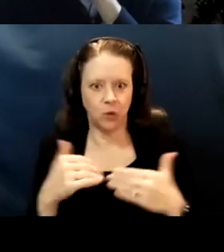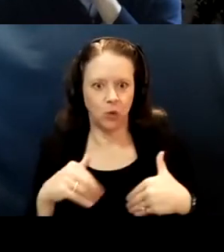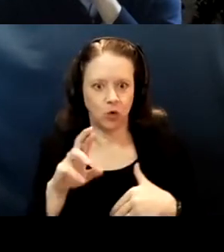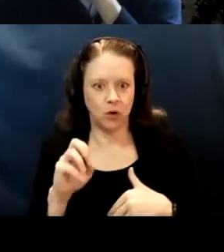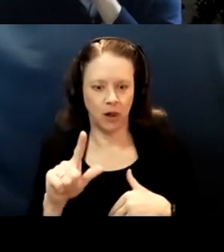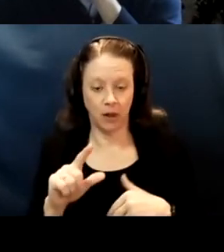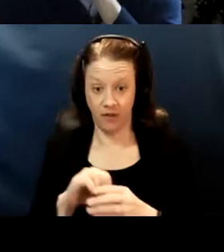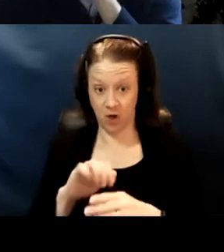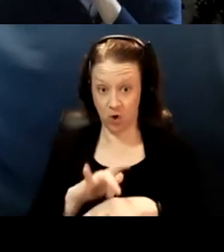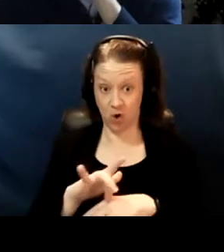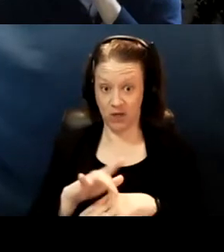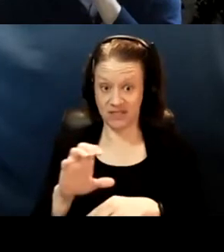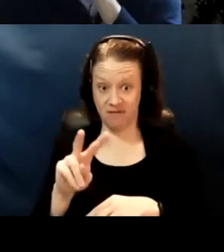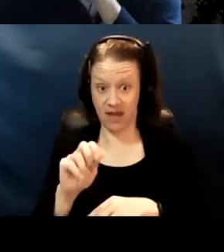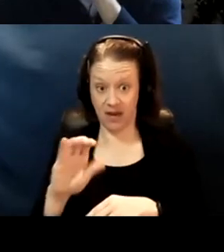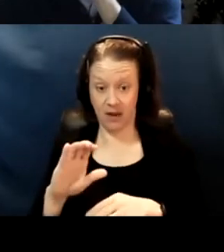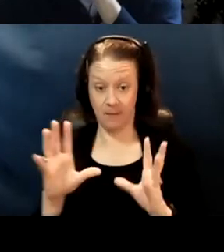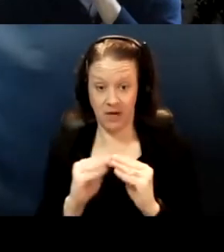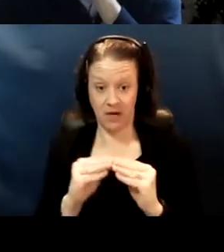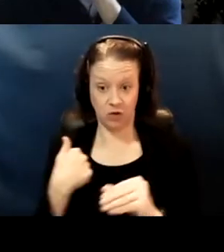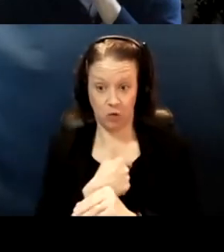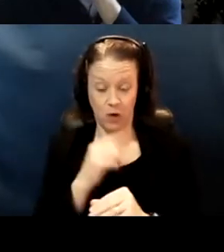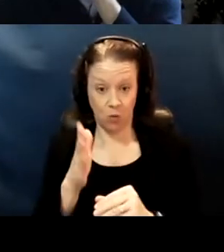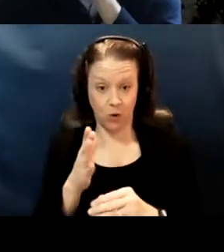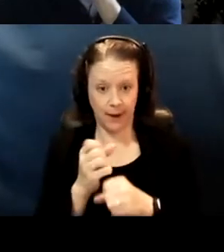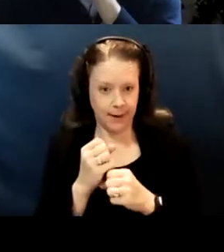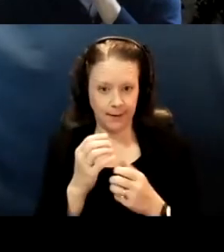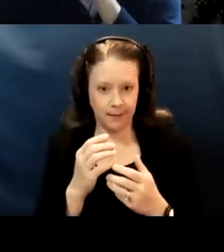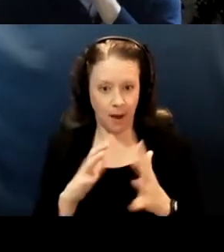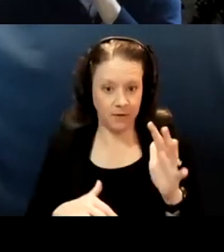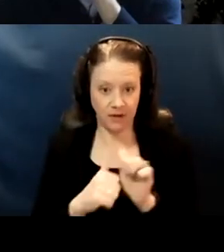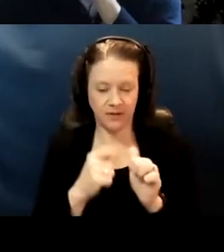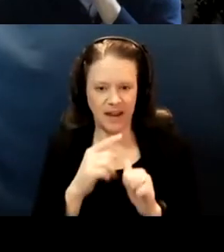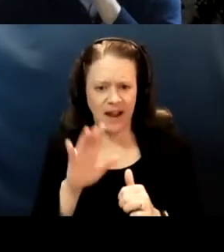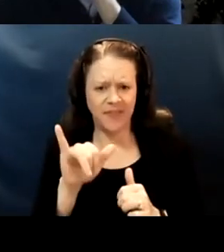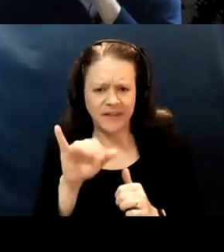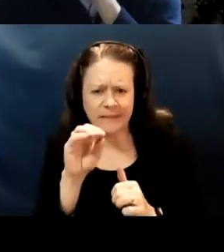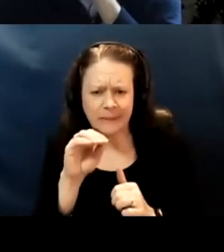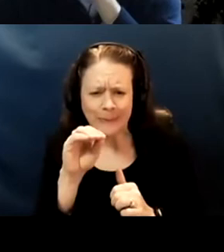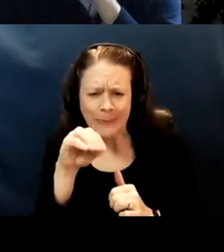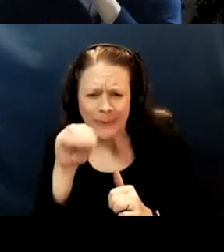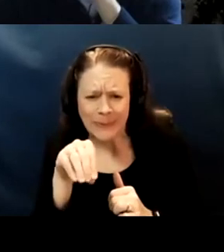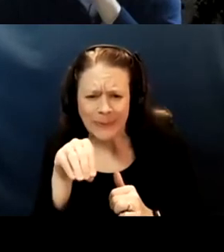we get the updates and it was like this fraction of vaccines are coming to the state and we're getting even less next week